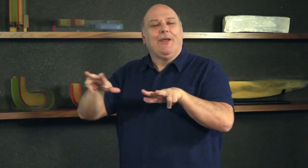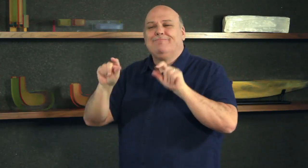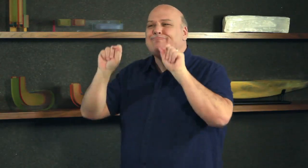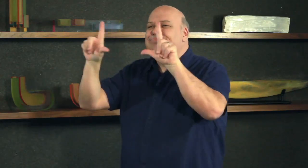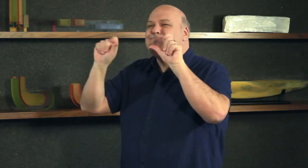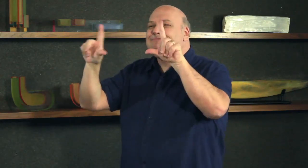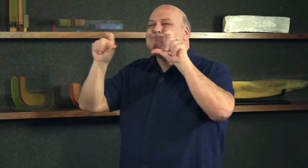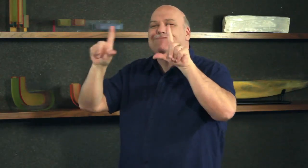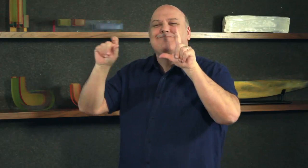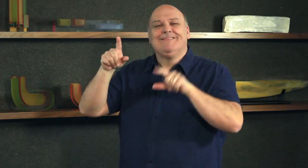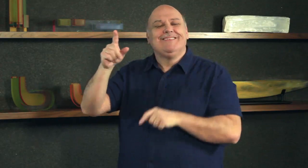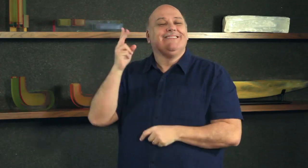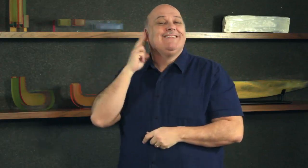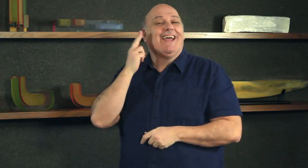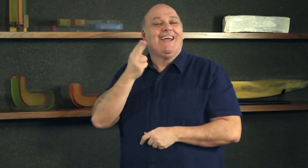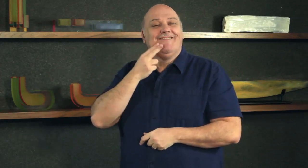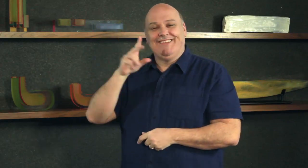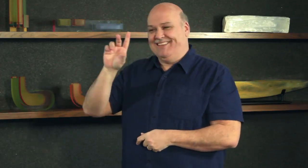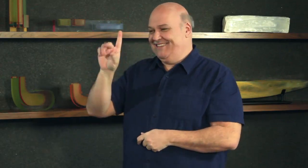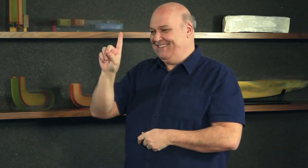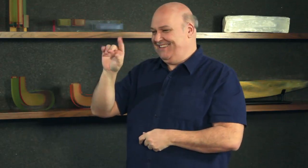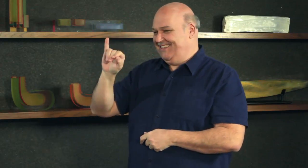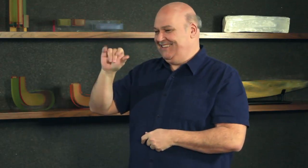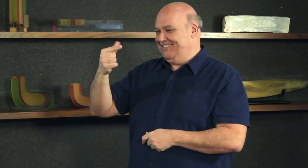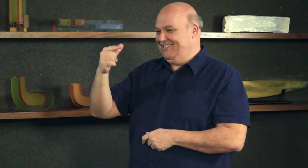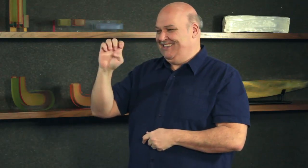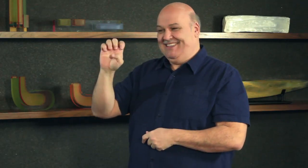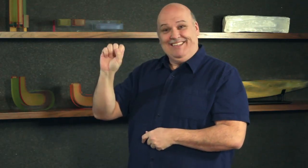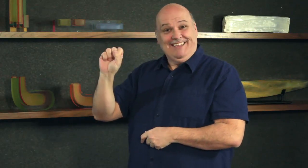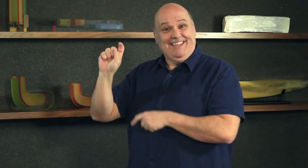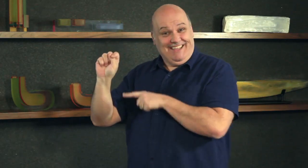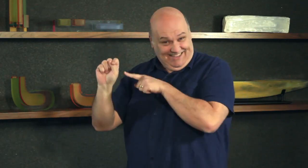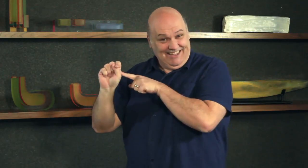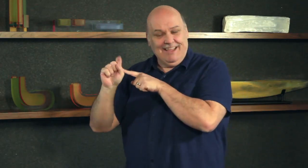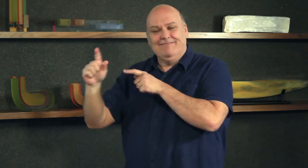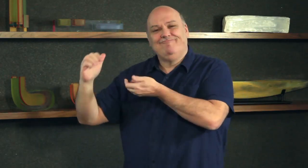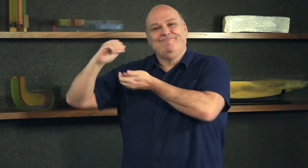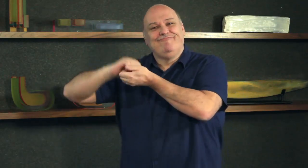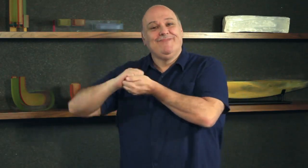more than five years sharing Deaf News. Jeb